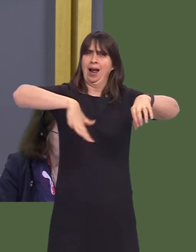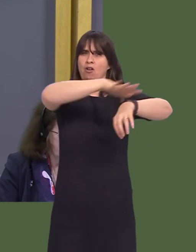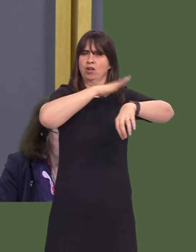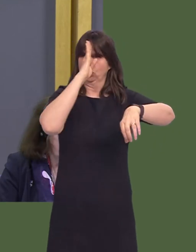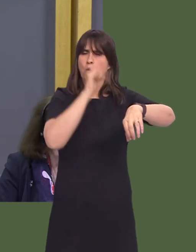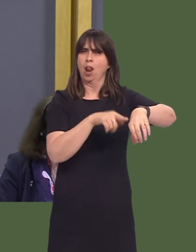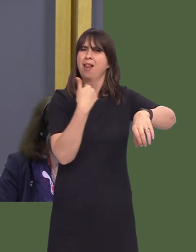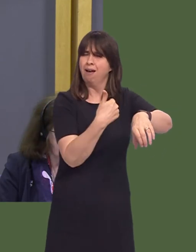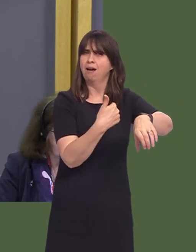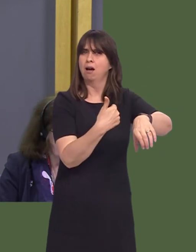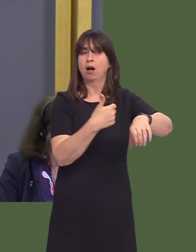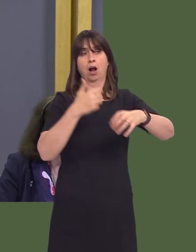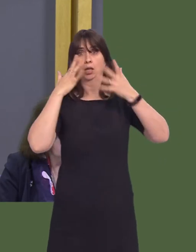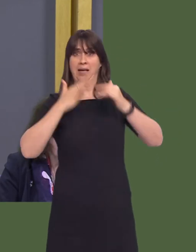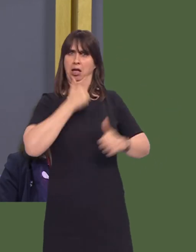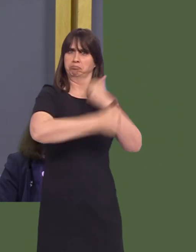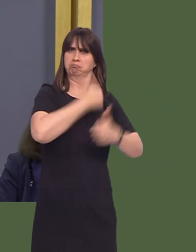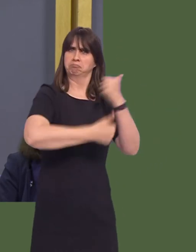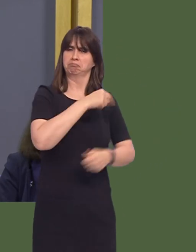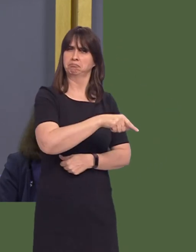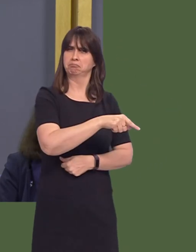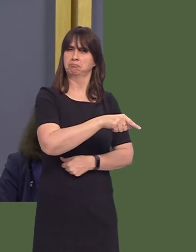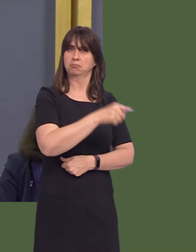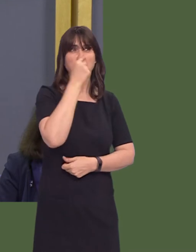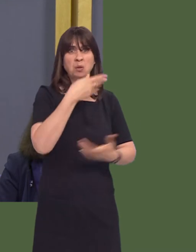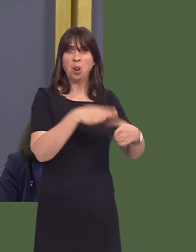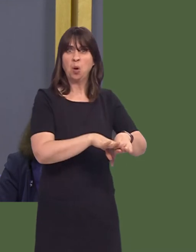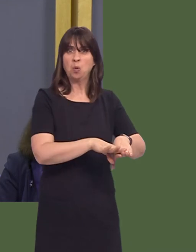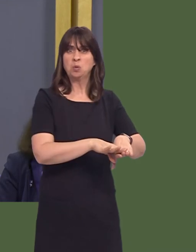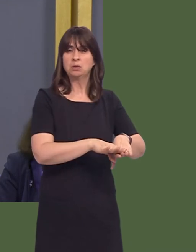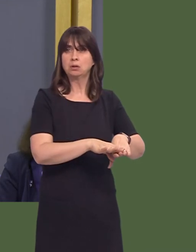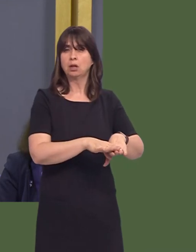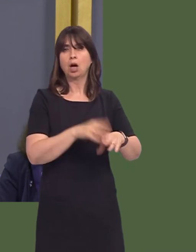procedure on the school organisation code relating to small and rural schools, I do